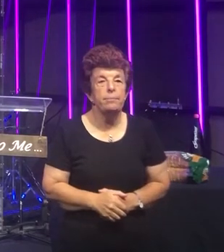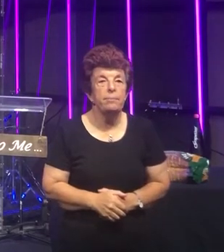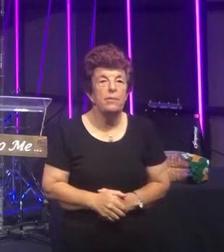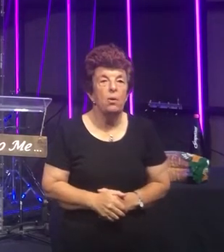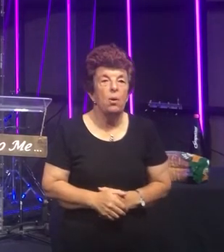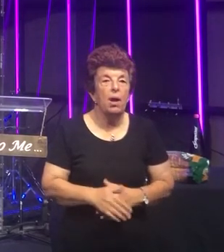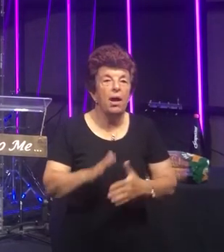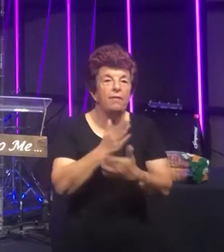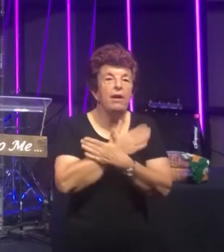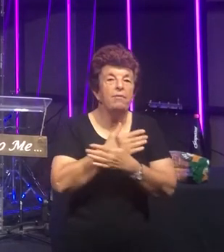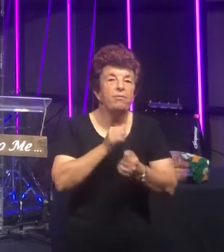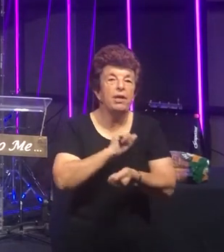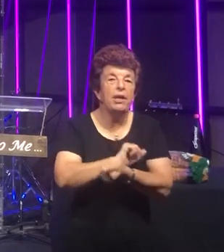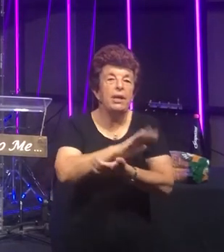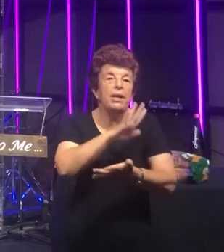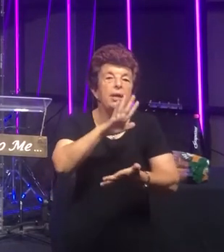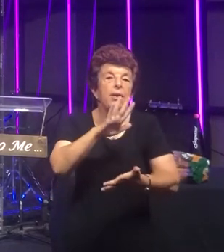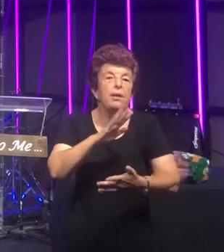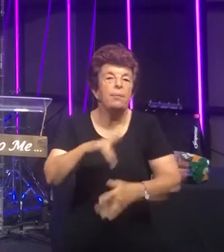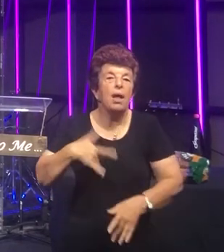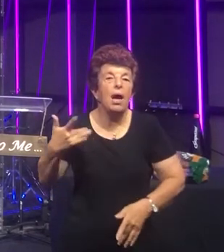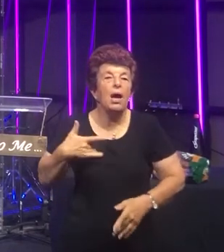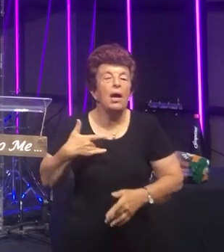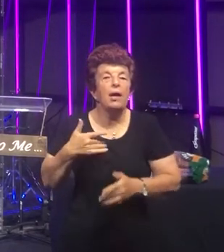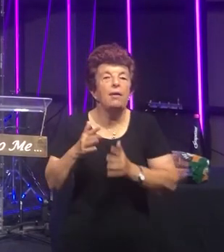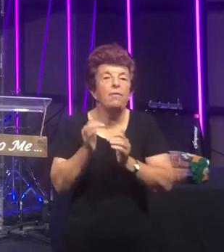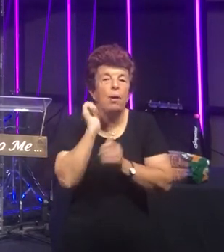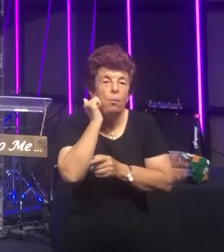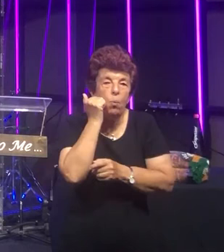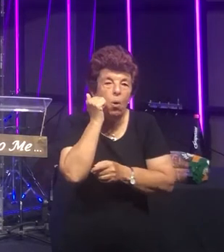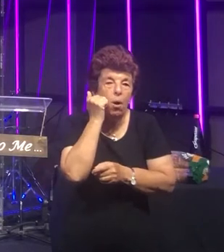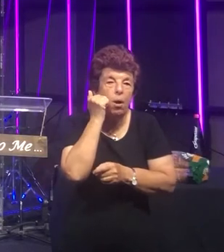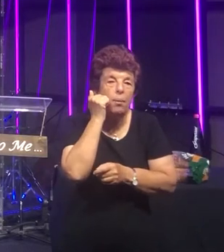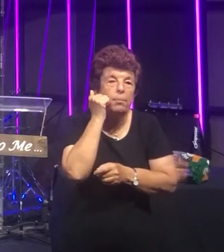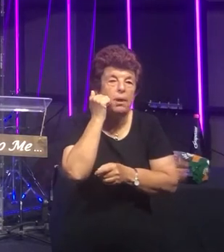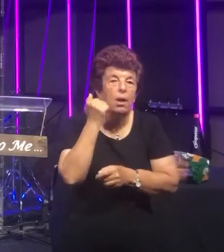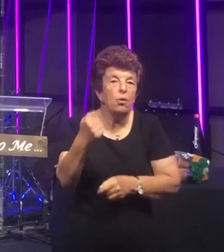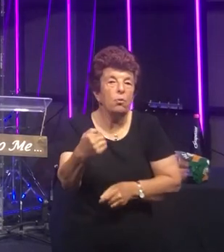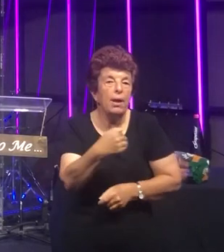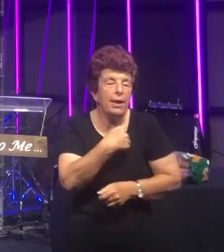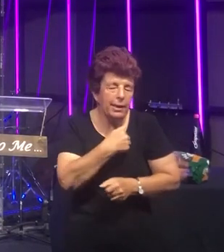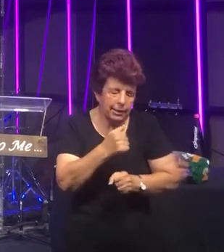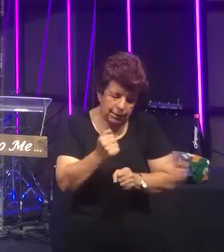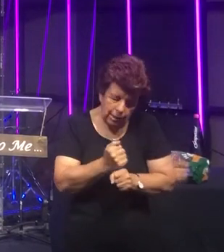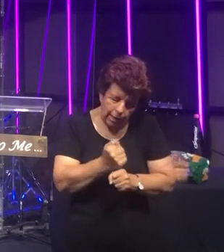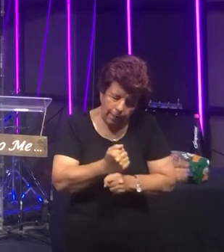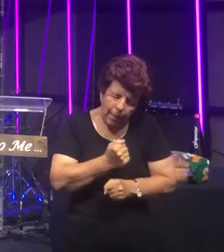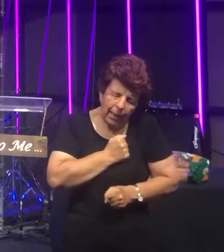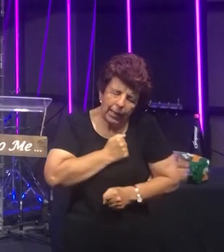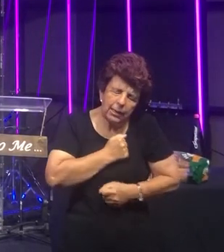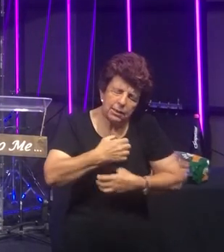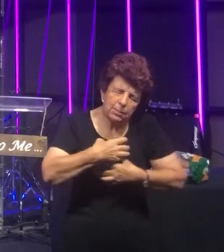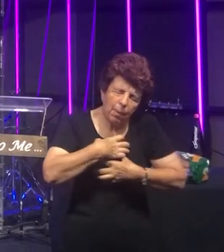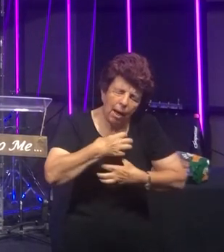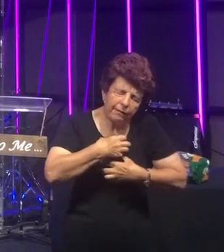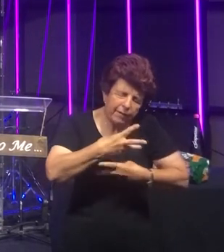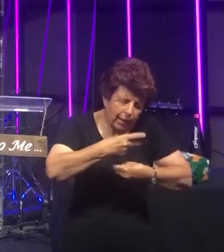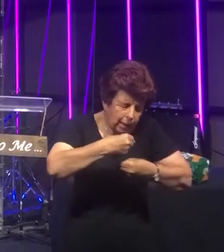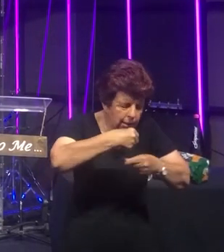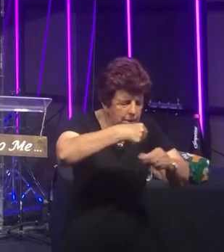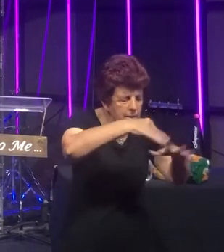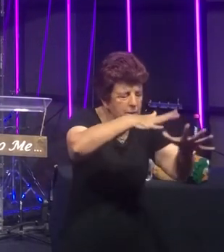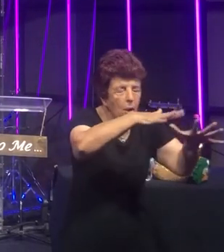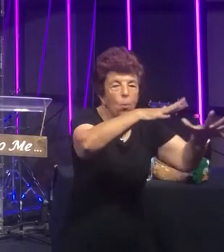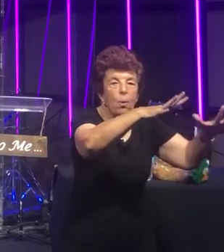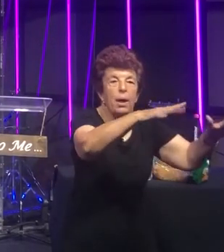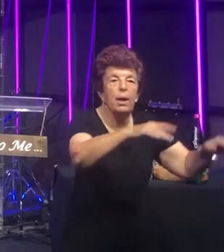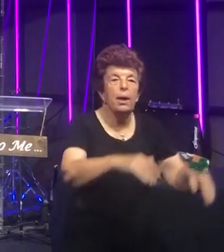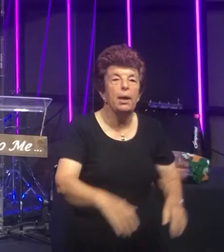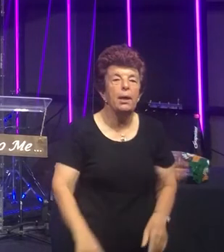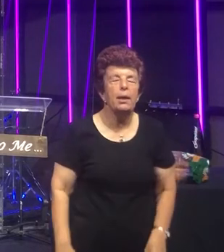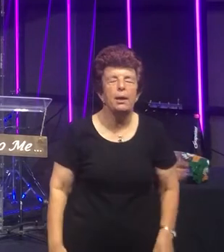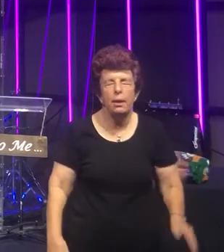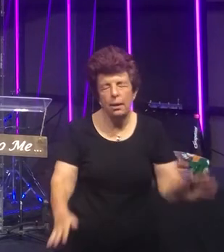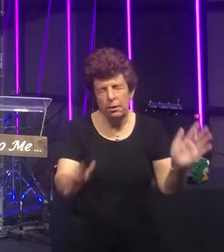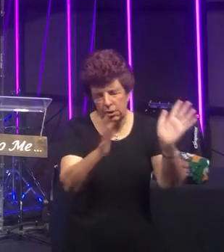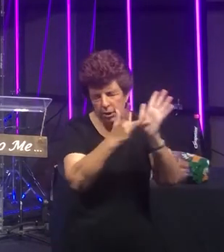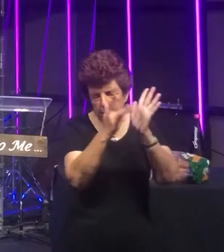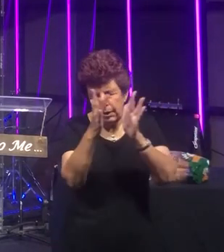Love and freedom life and warmth Grace that blows all fear away